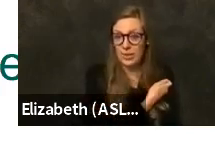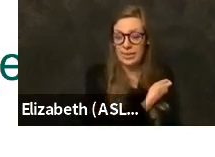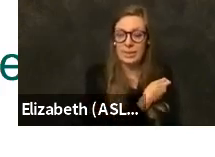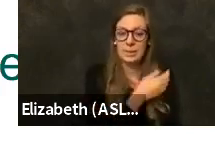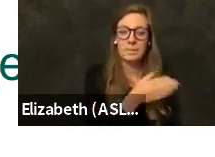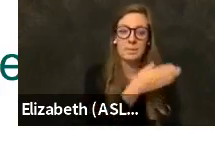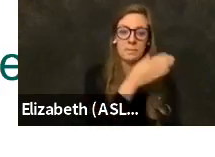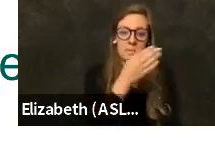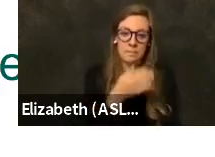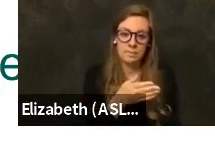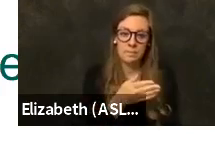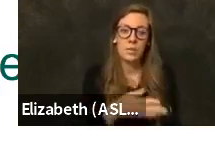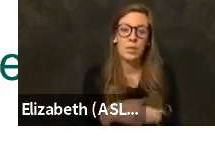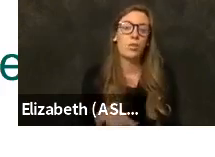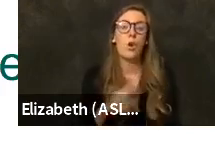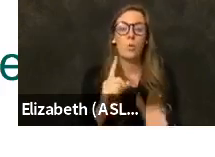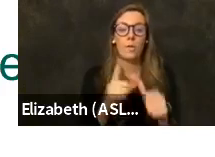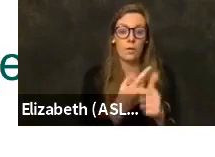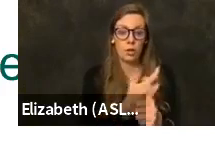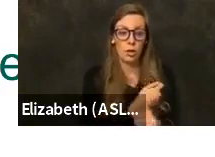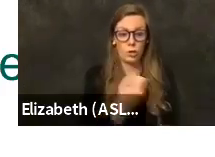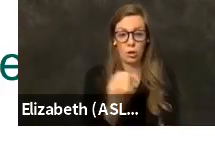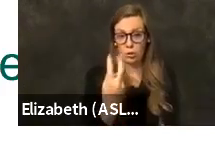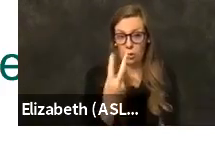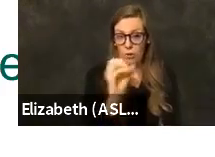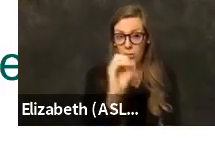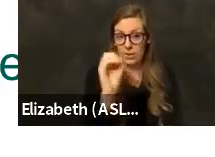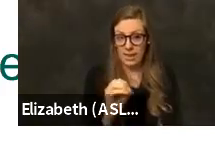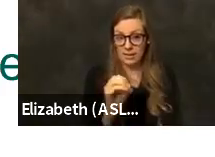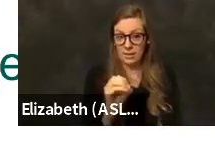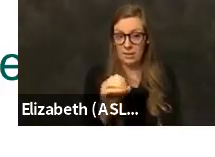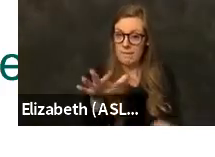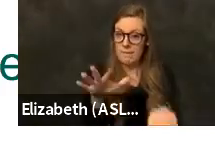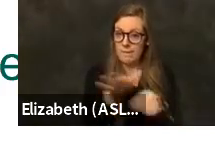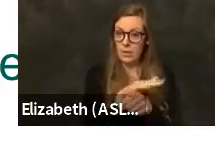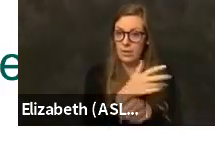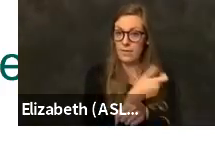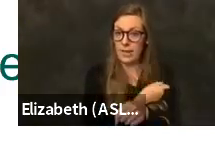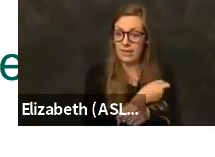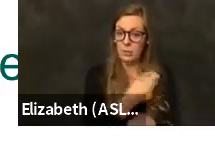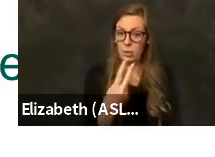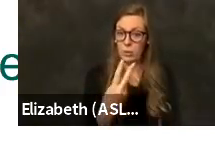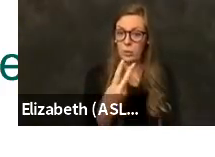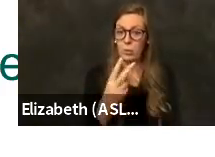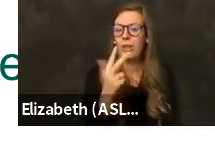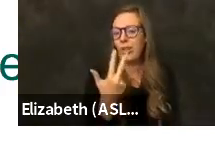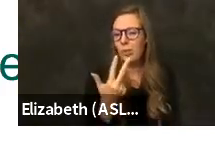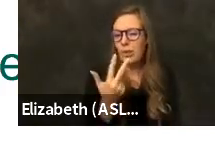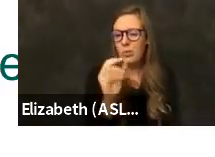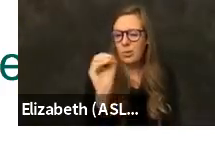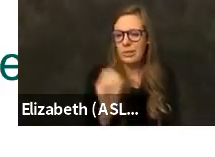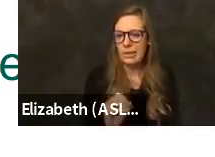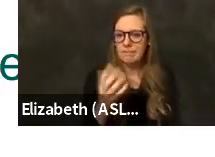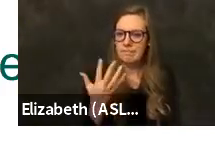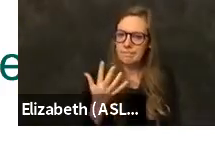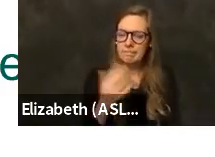So residents with the first dose are 12 percent, those who are fully vaccinated with two doses, three percent. So we still have a long ways to go.